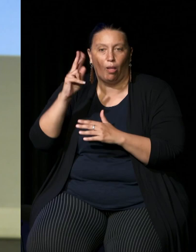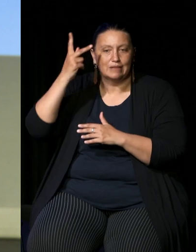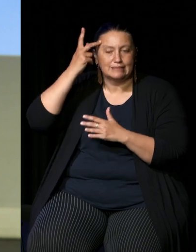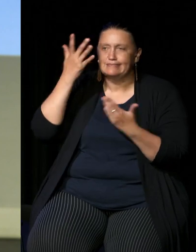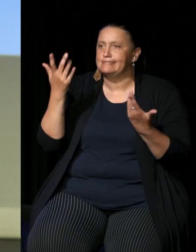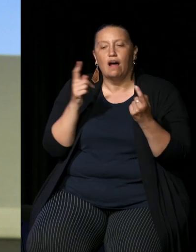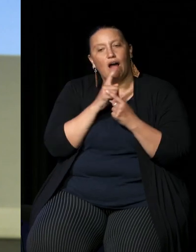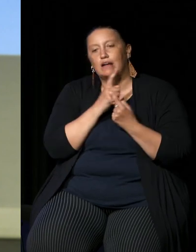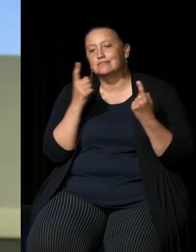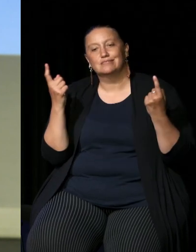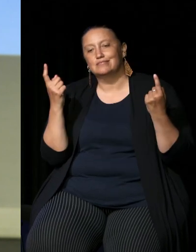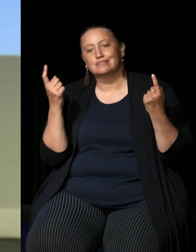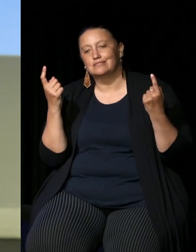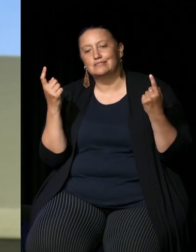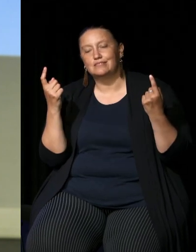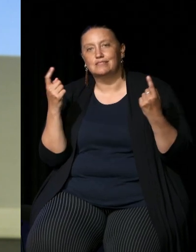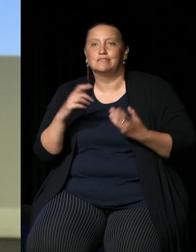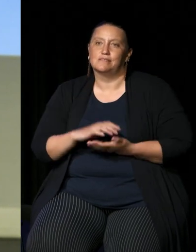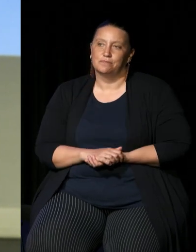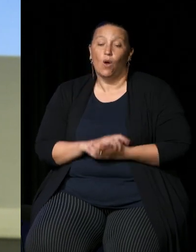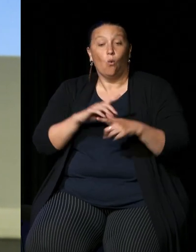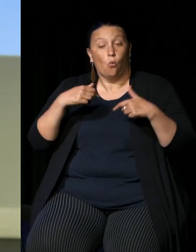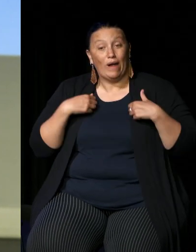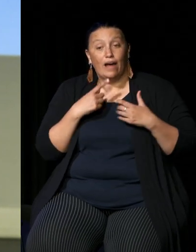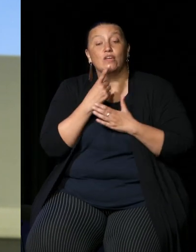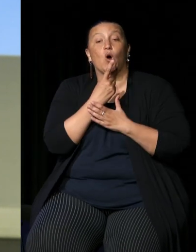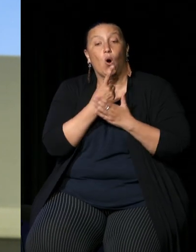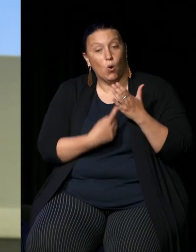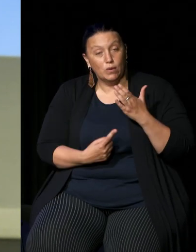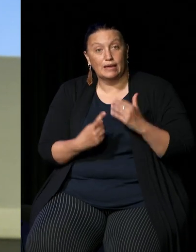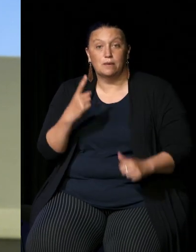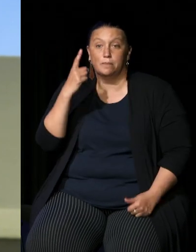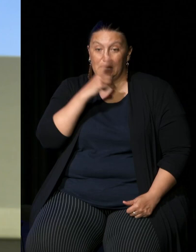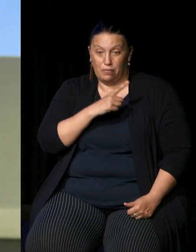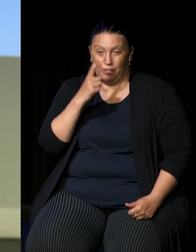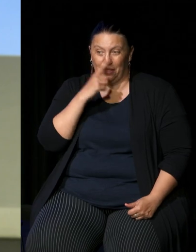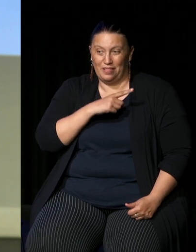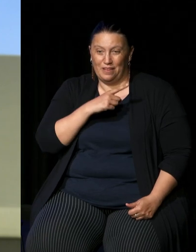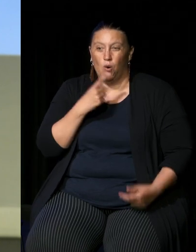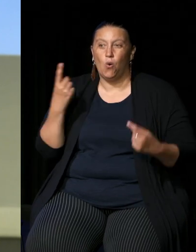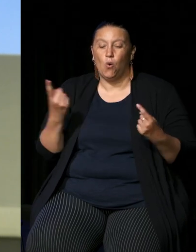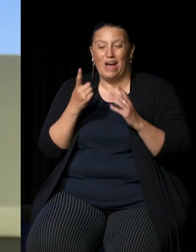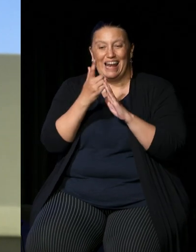um and we are the only people with whom specific laws are made